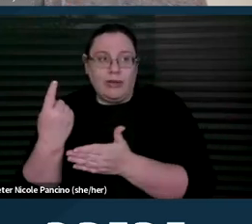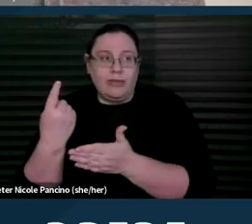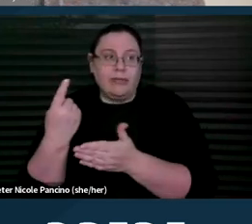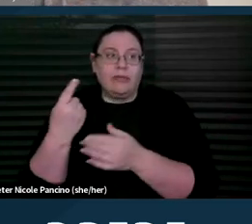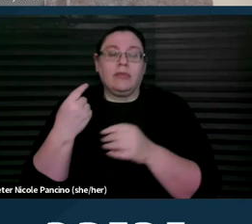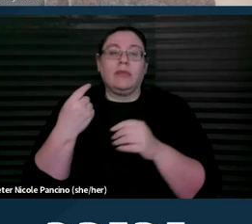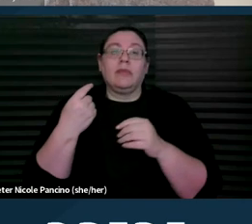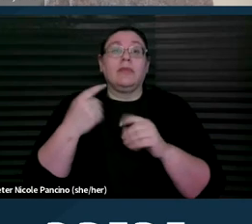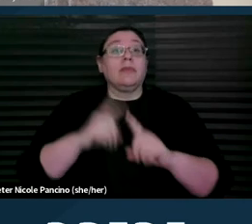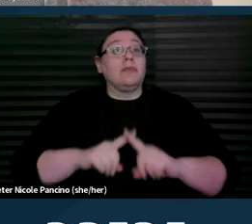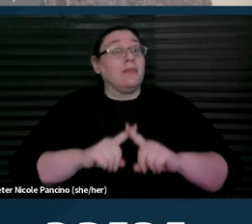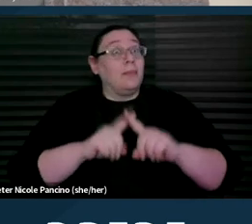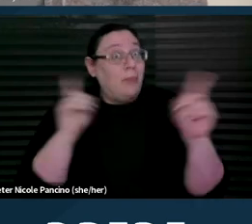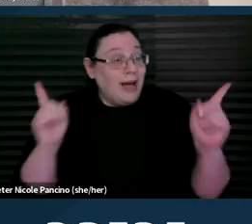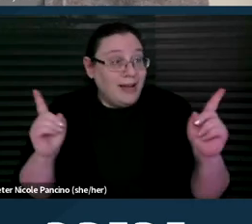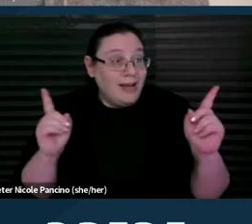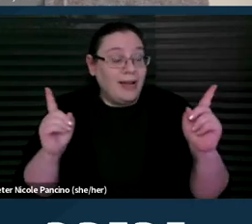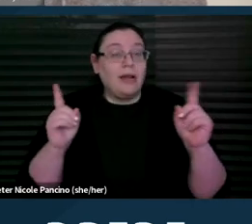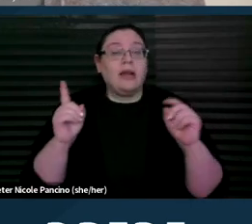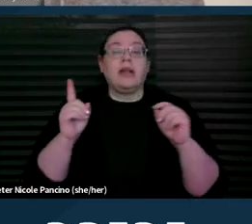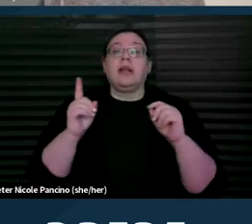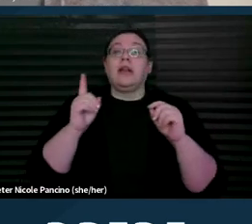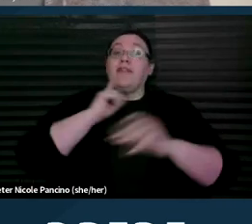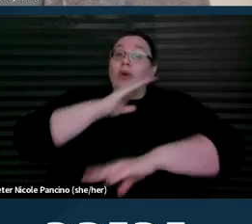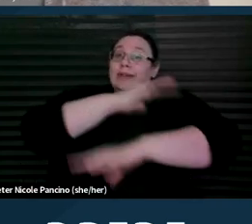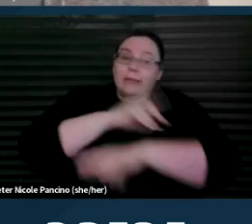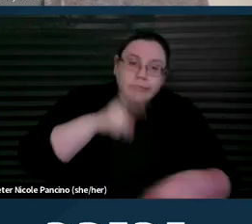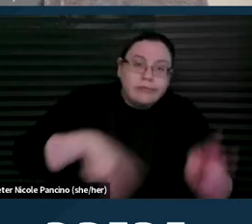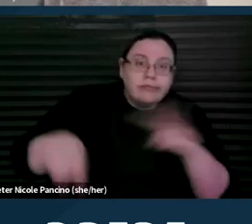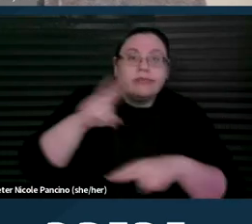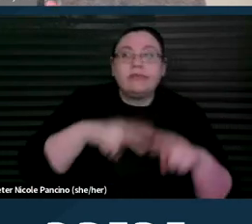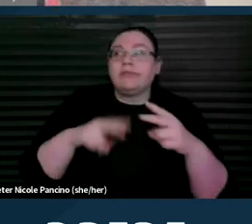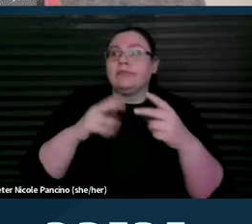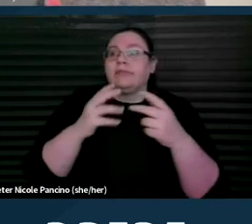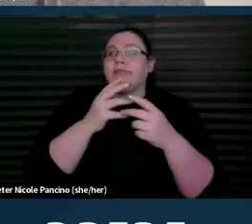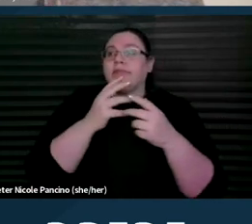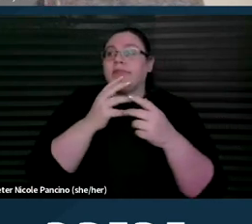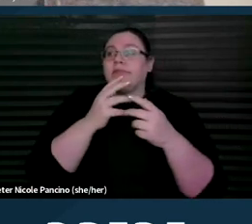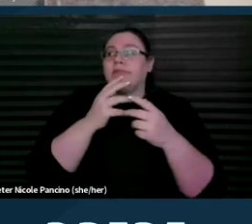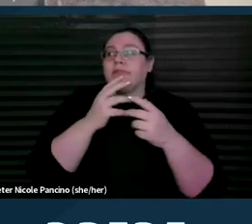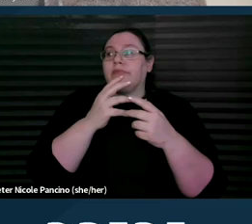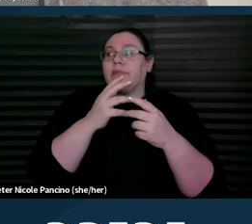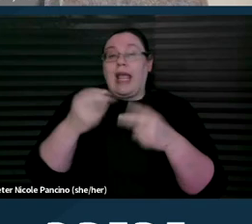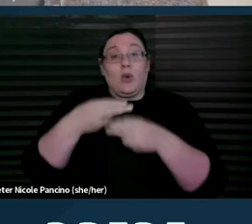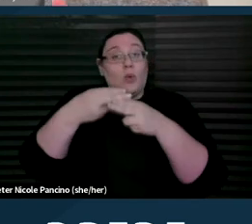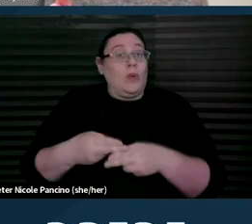But for exam tables and weight scales,